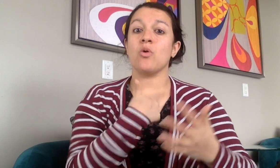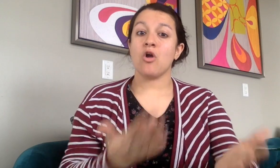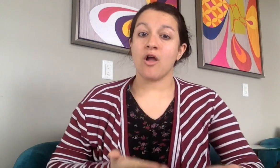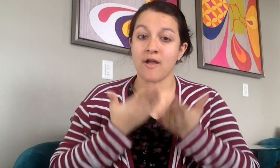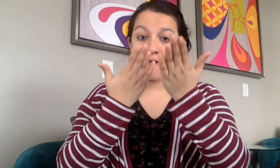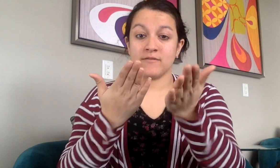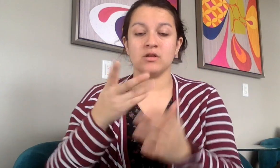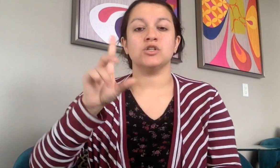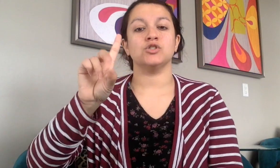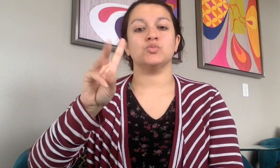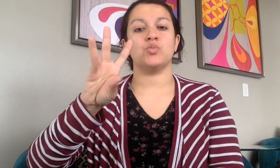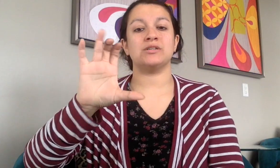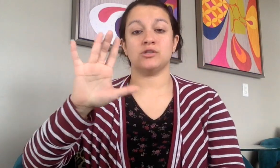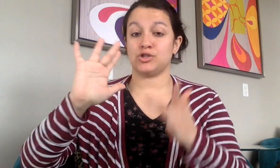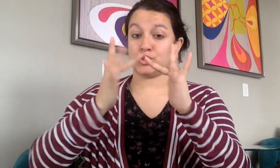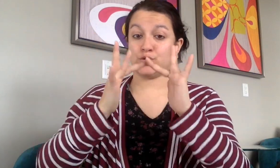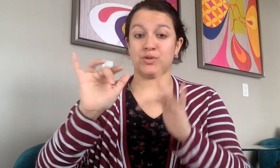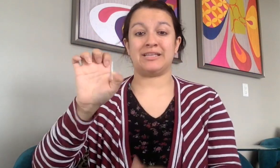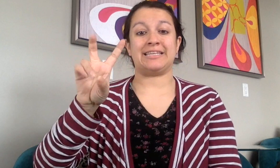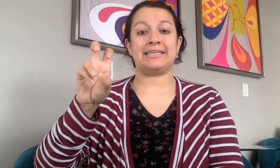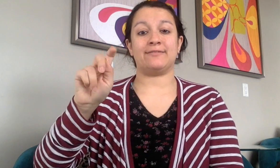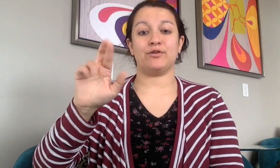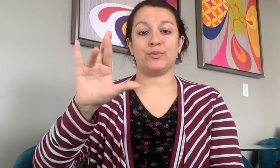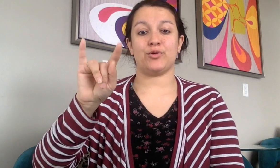We also offer registration online: Eventbrite